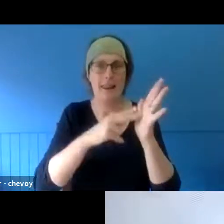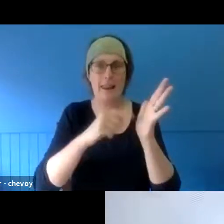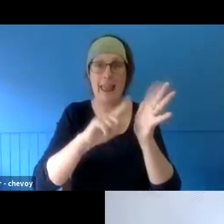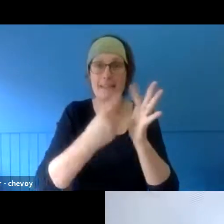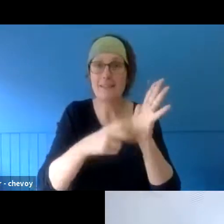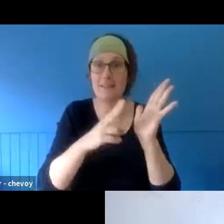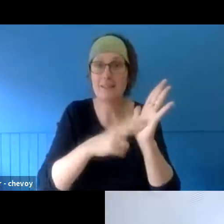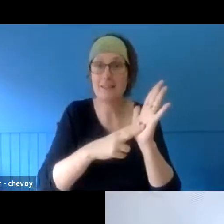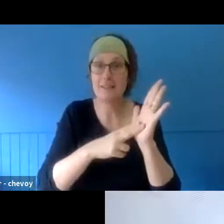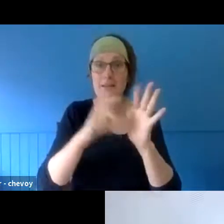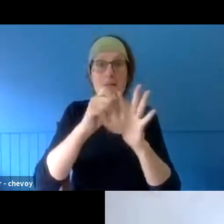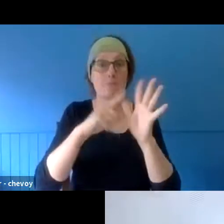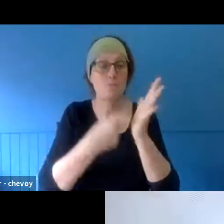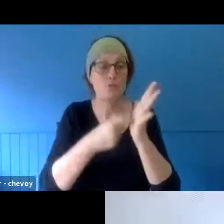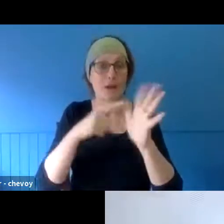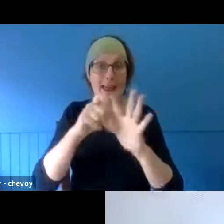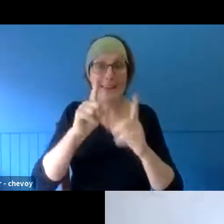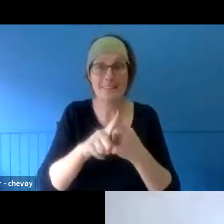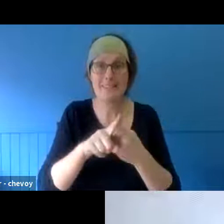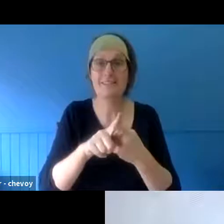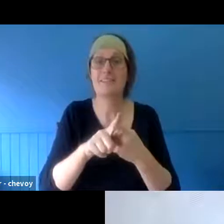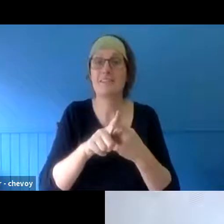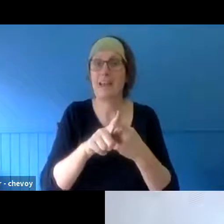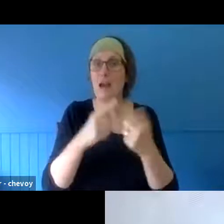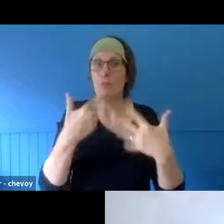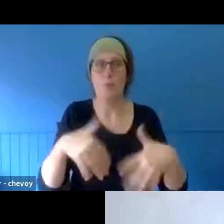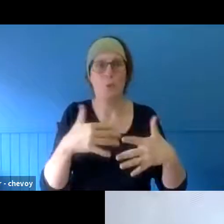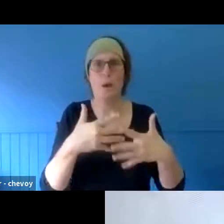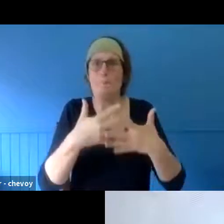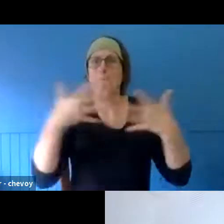of artistic - an artistic event, which had a whole lot of artistic